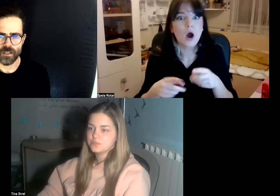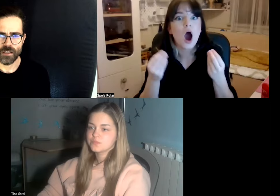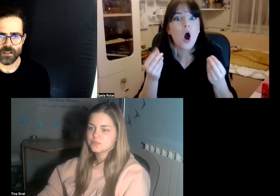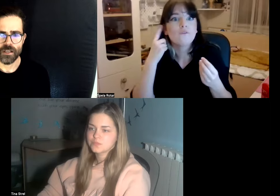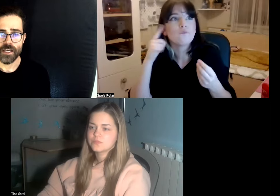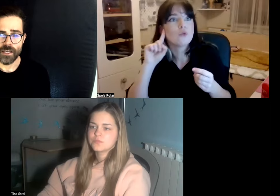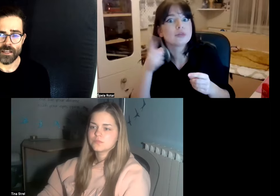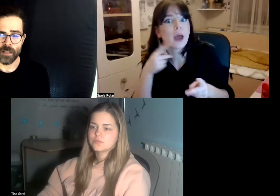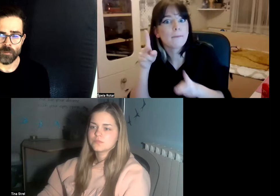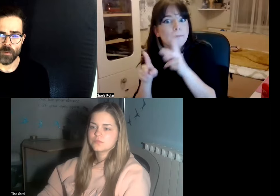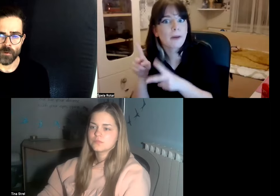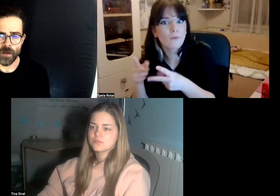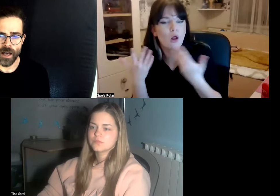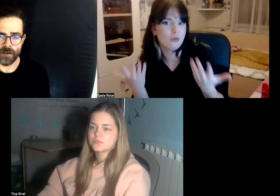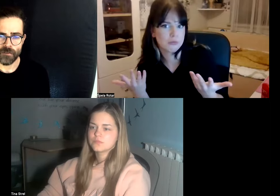yeah hearing people have